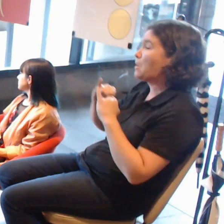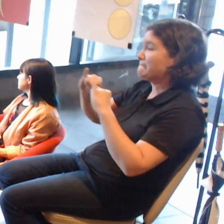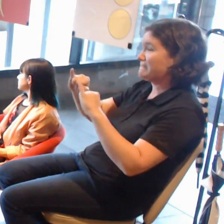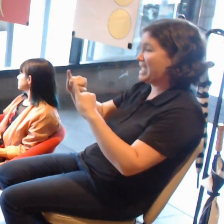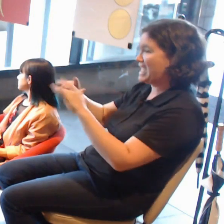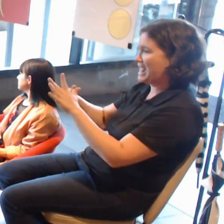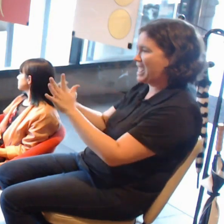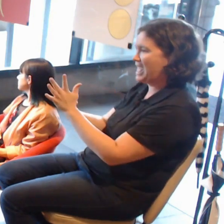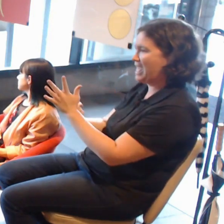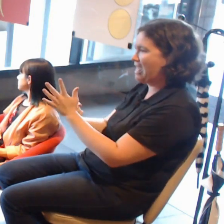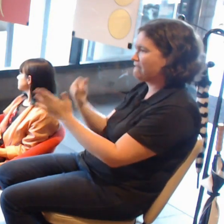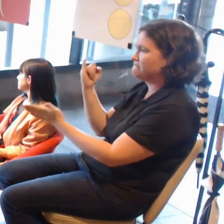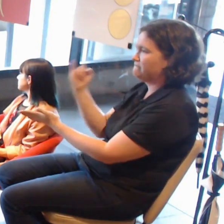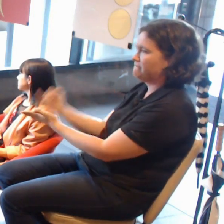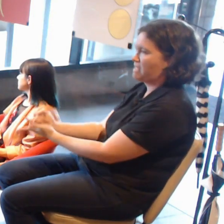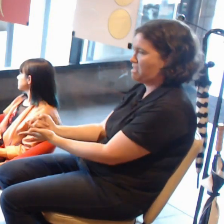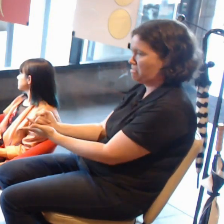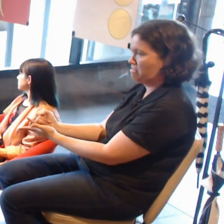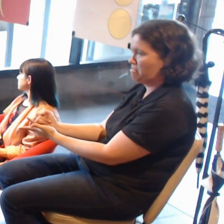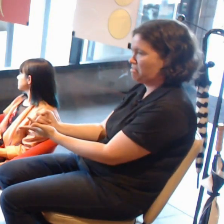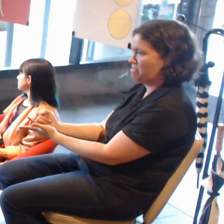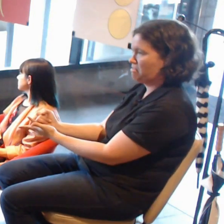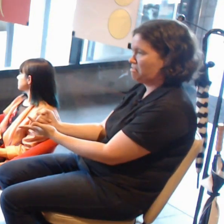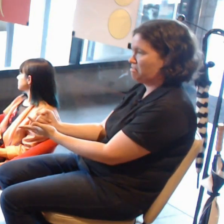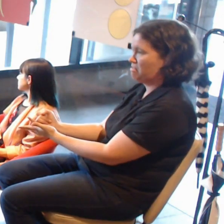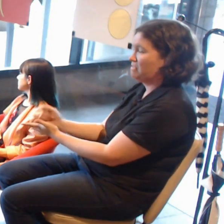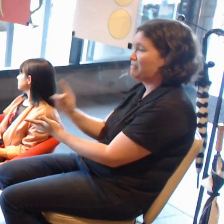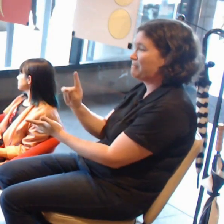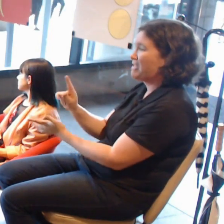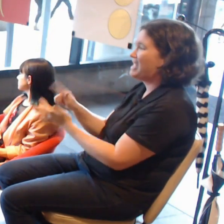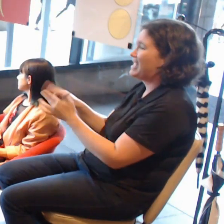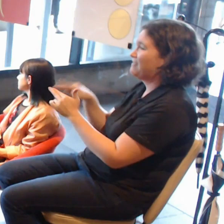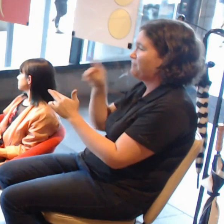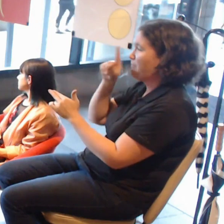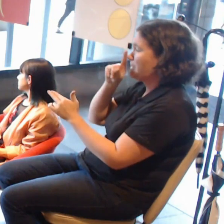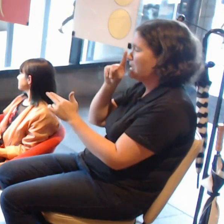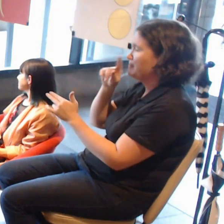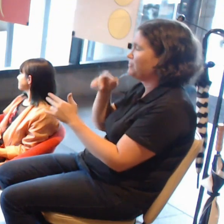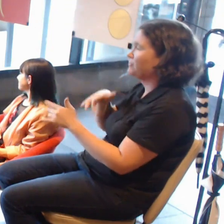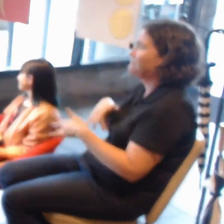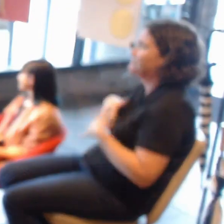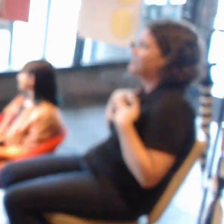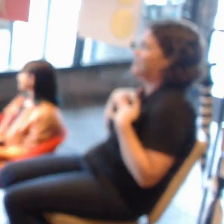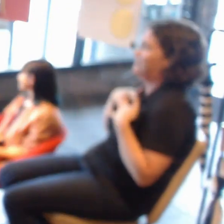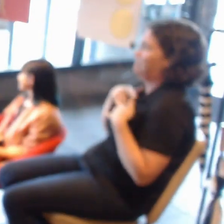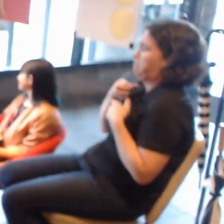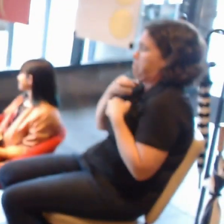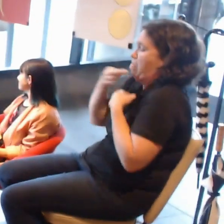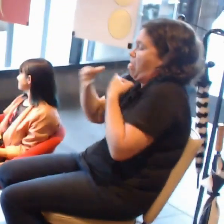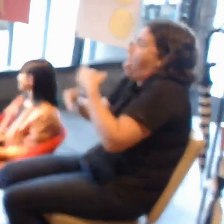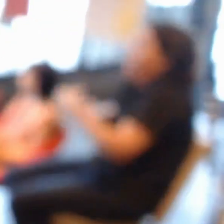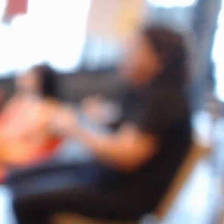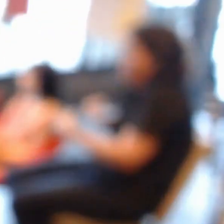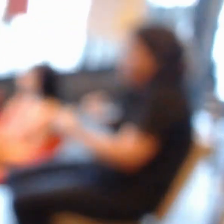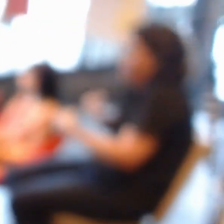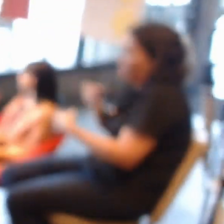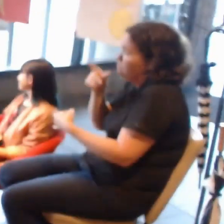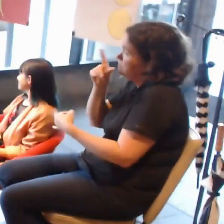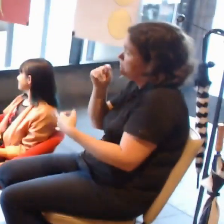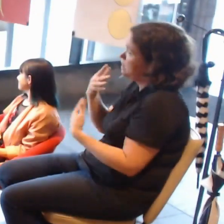But if you make people sick, you can work with that. That's not necessarily a terrible thing.